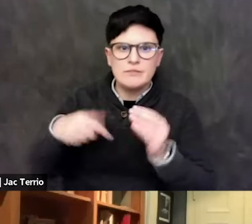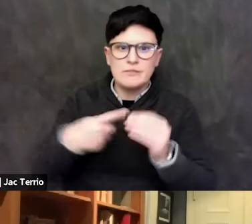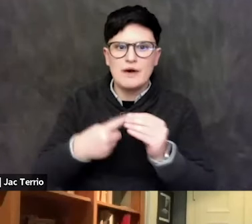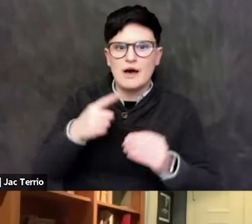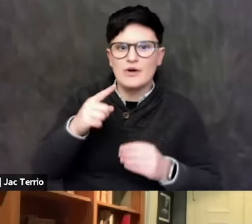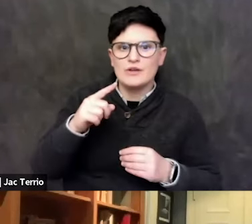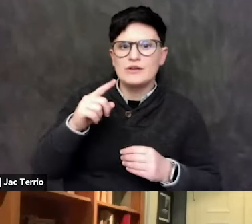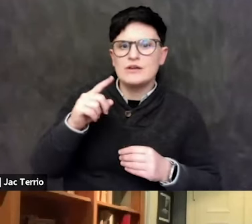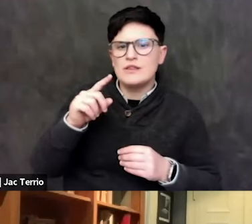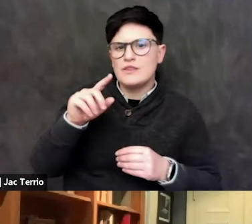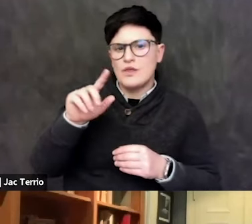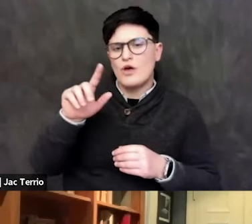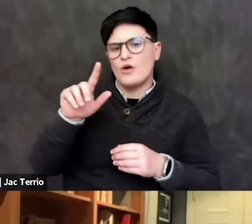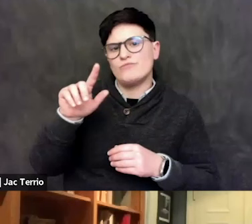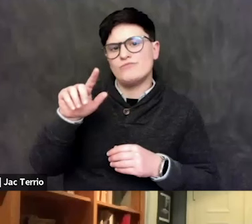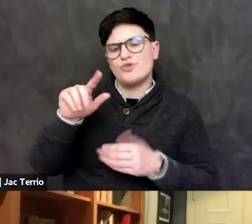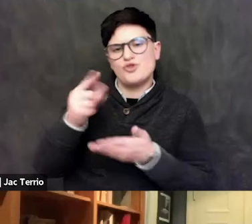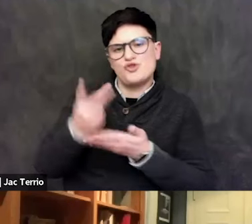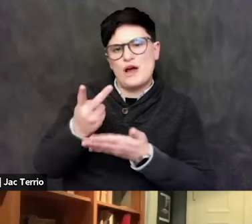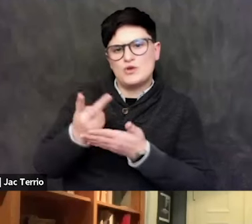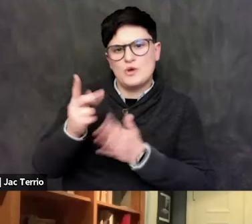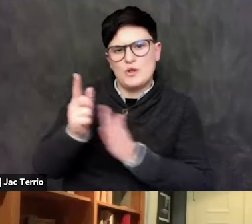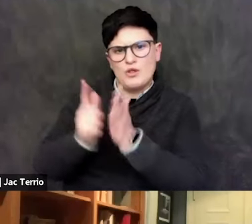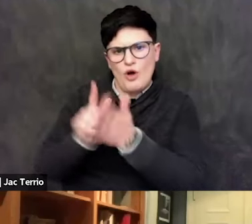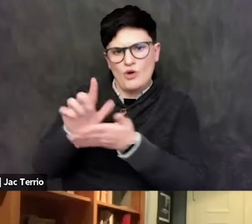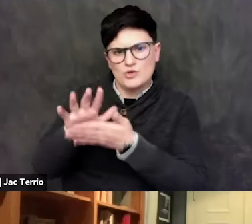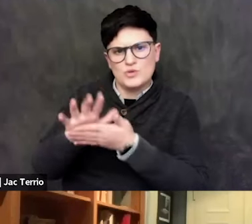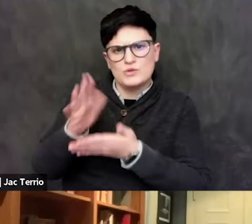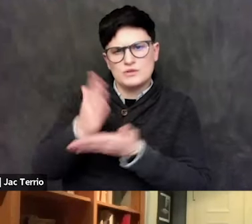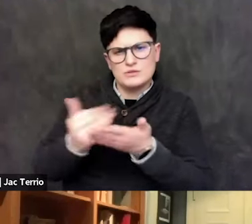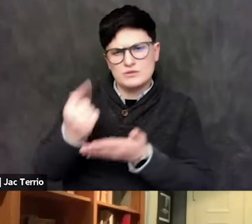where somebody who's giving a virulently anti-Israel speech.